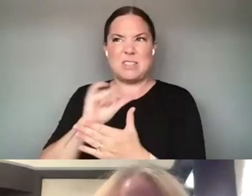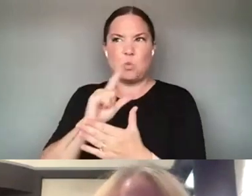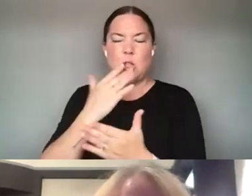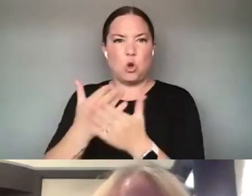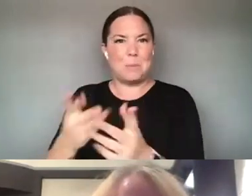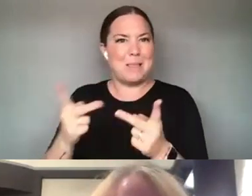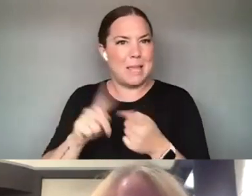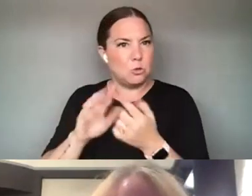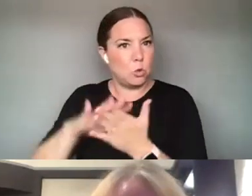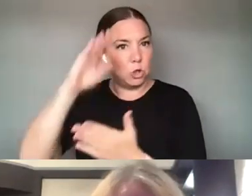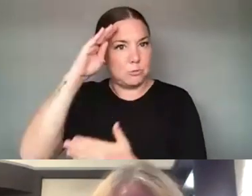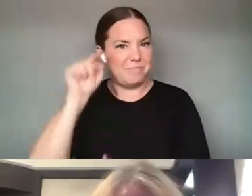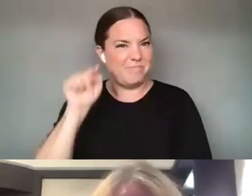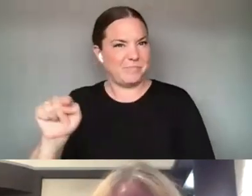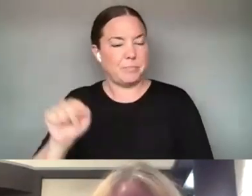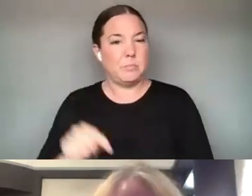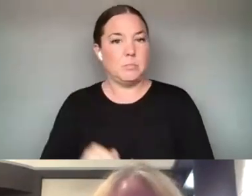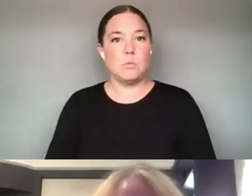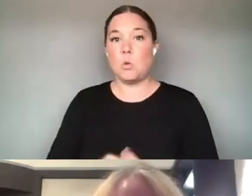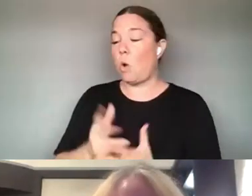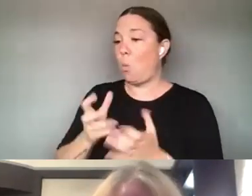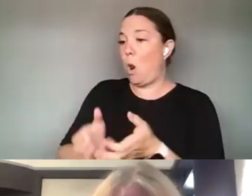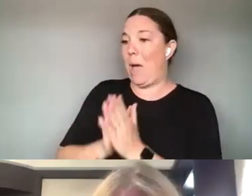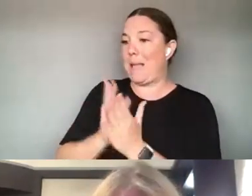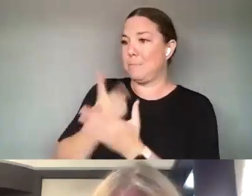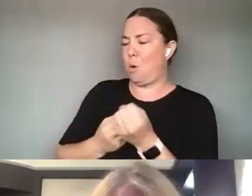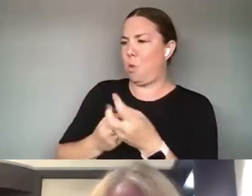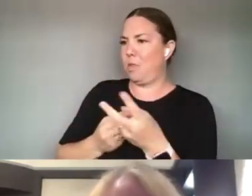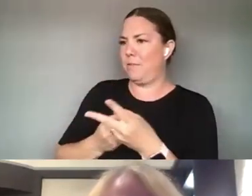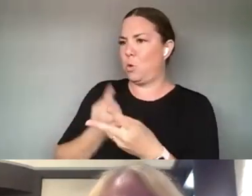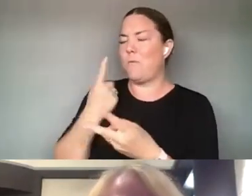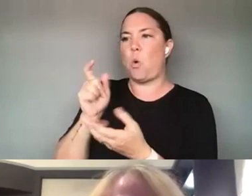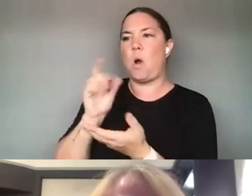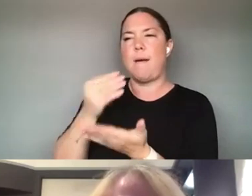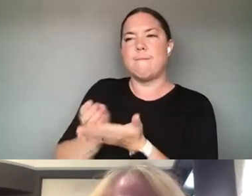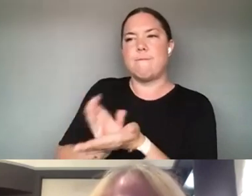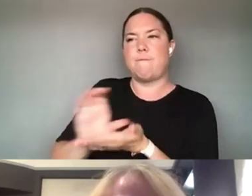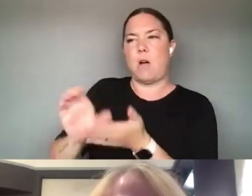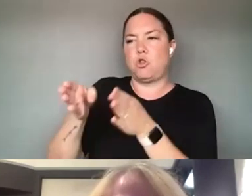TERMS OF ONE OF THE THINGS ABOUT FUNDERS IN THE ARTS AND PARTICULARLY IN THE TECH SPACES IS OFTEN